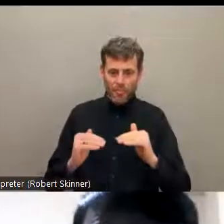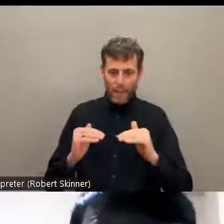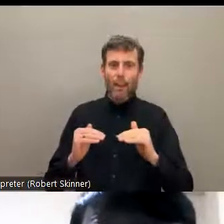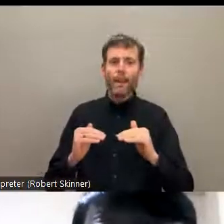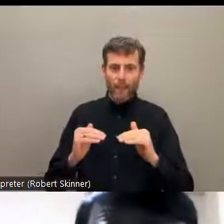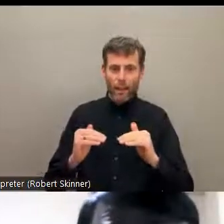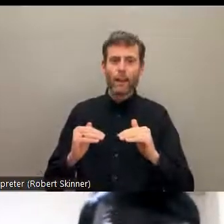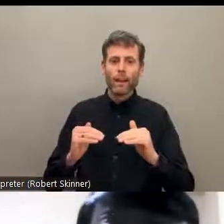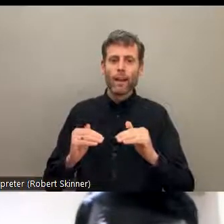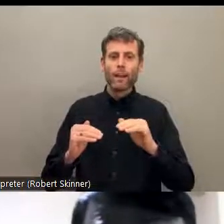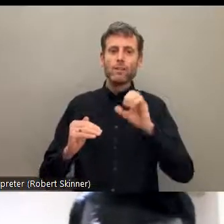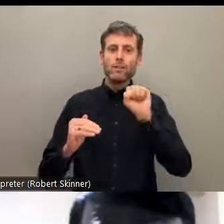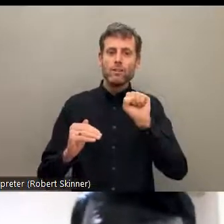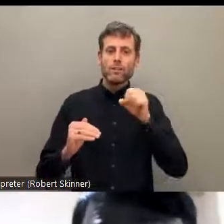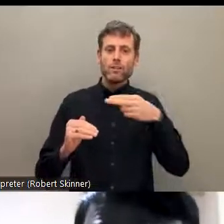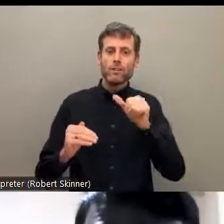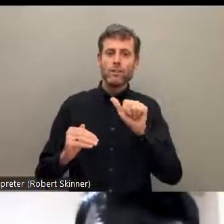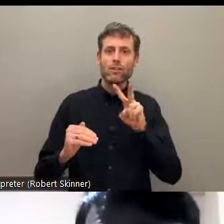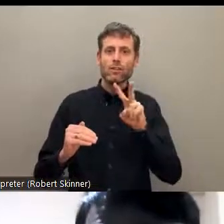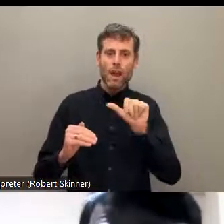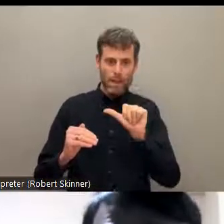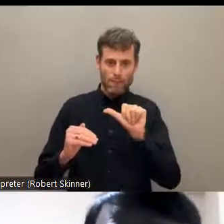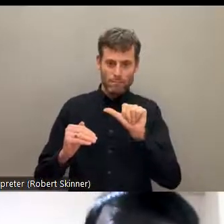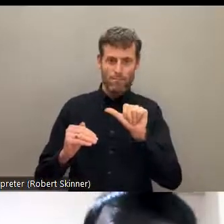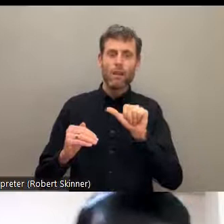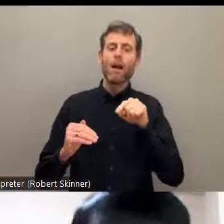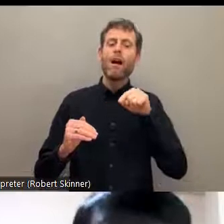Dalits, also known as Dalits. In